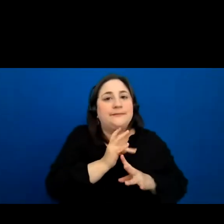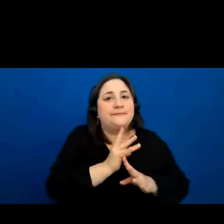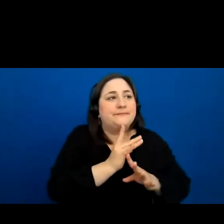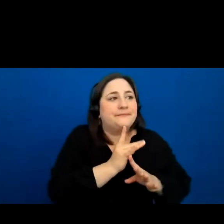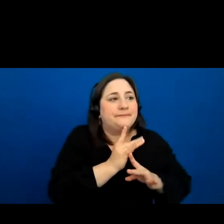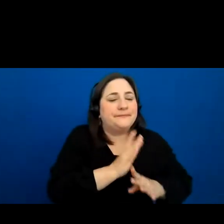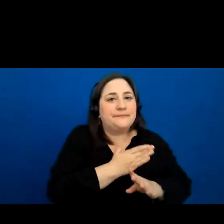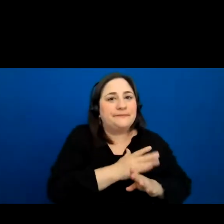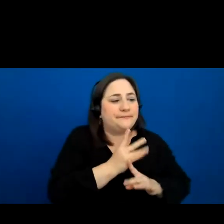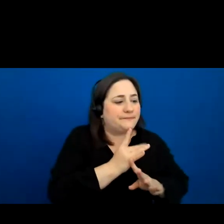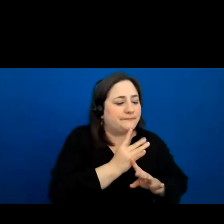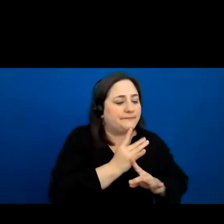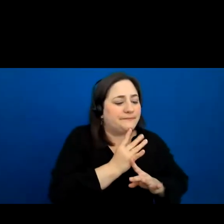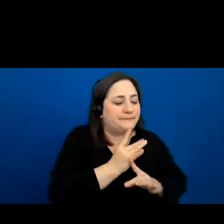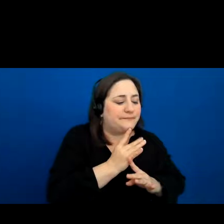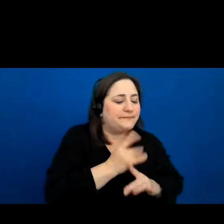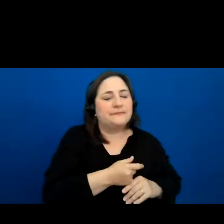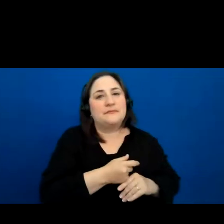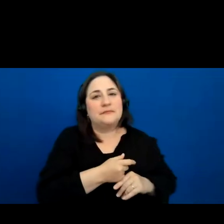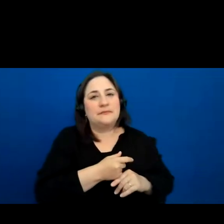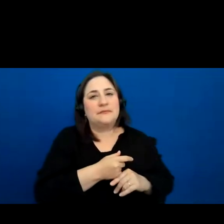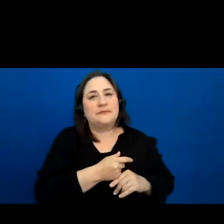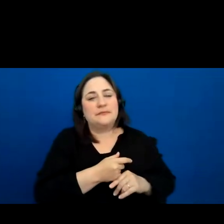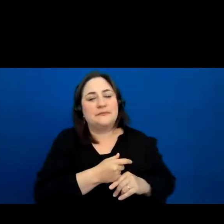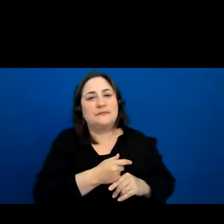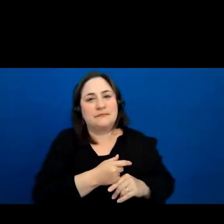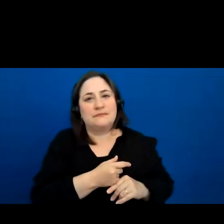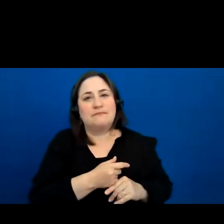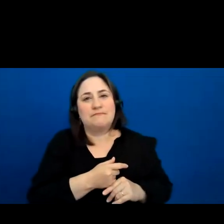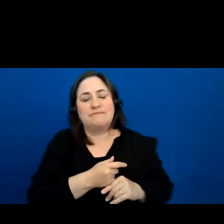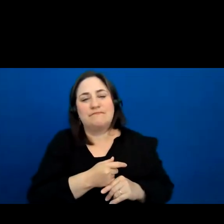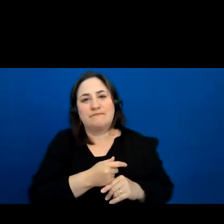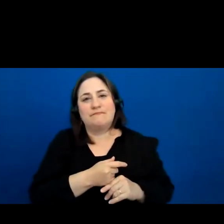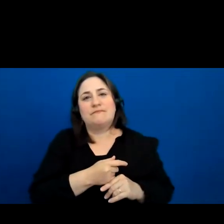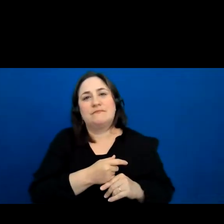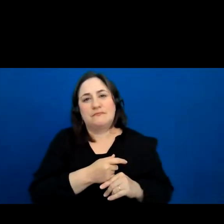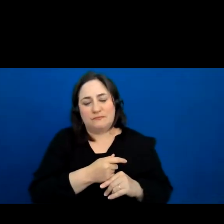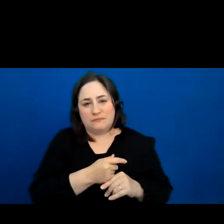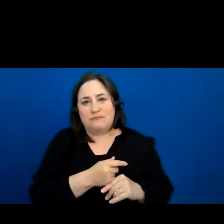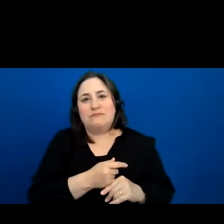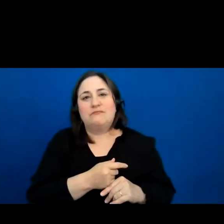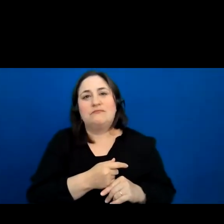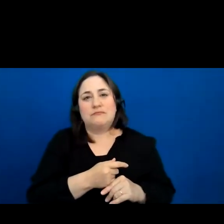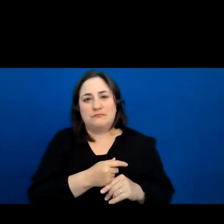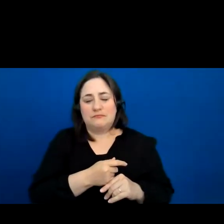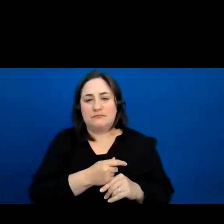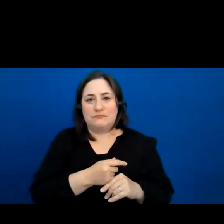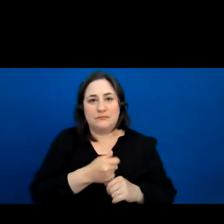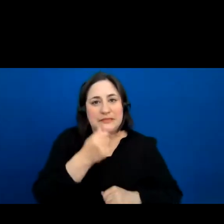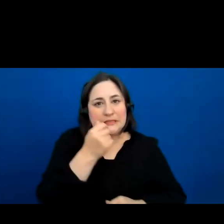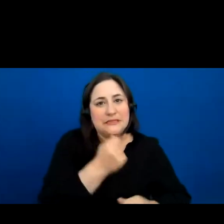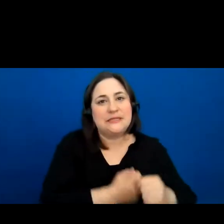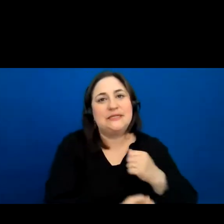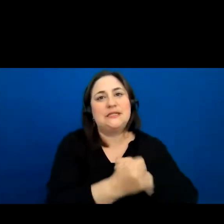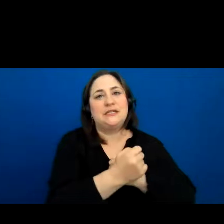And it wasn't until every single song, every single voice was heard by Chief Black Bear,